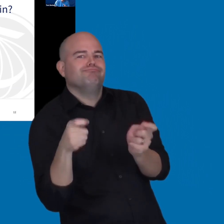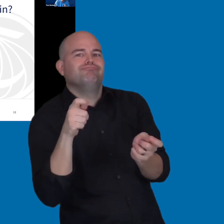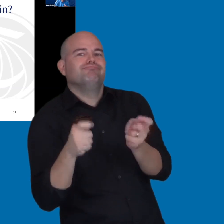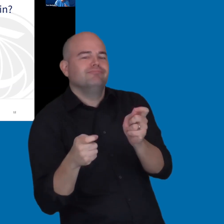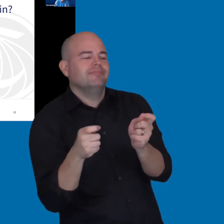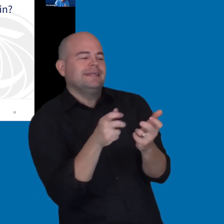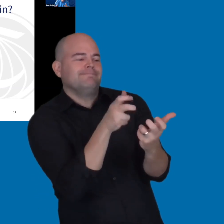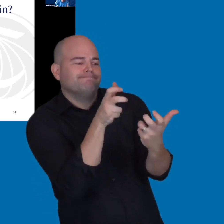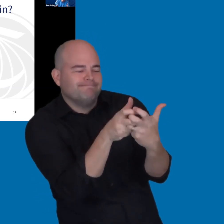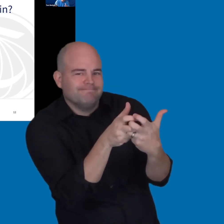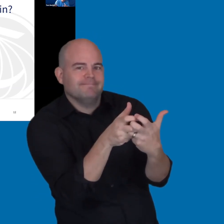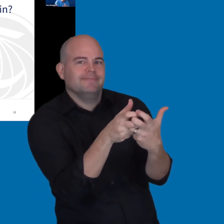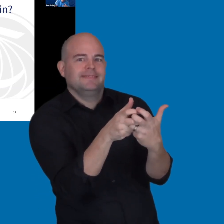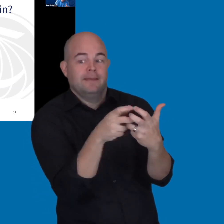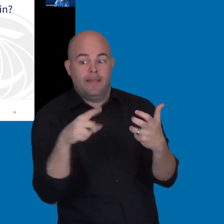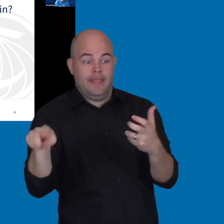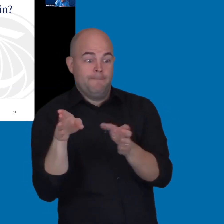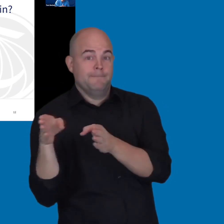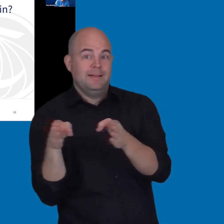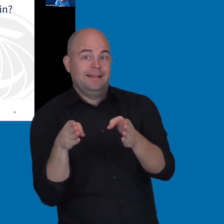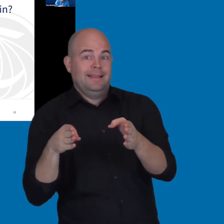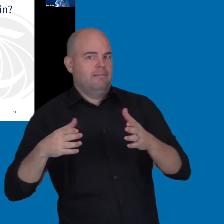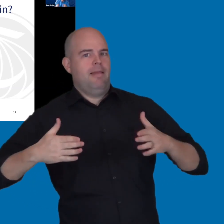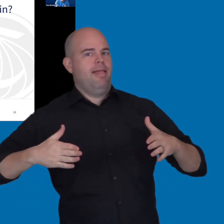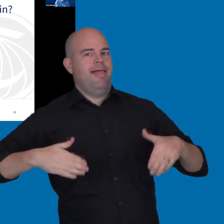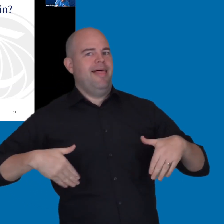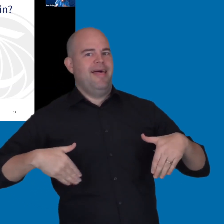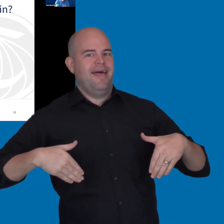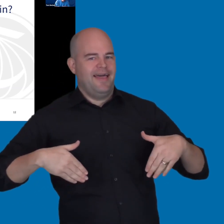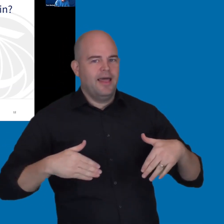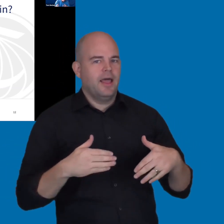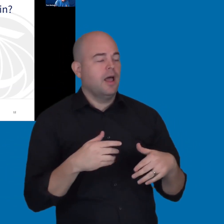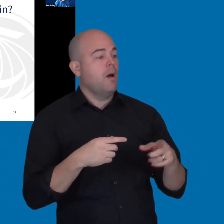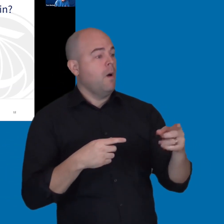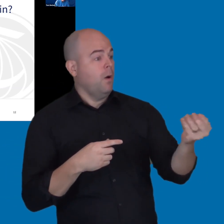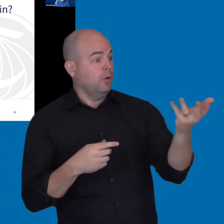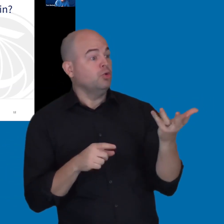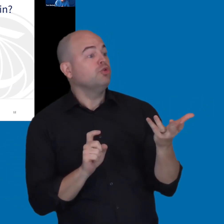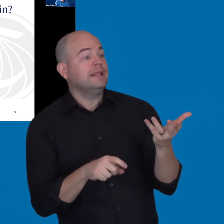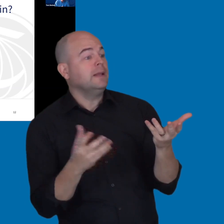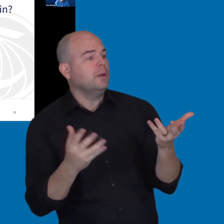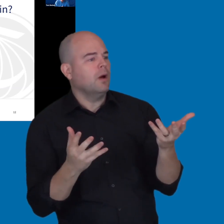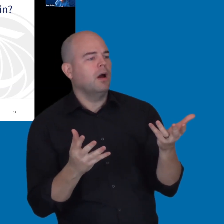that can't be anticipated up front so that it works for that particular individual.